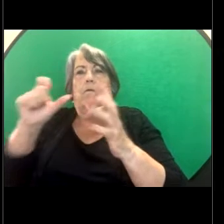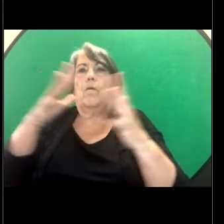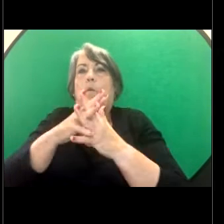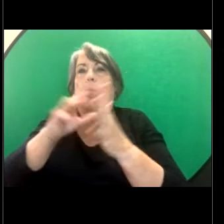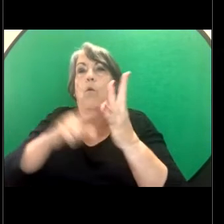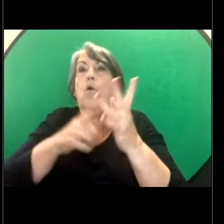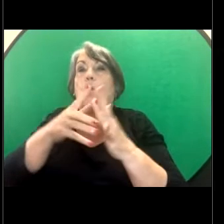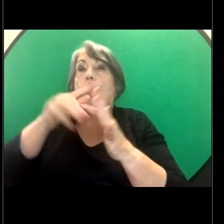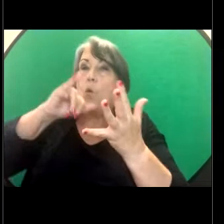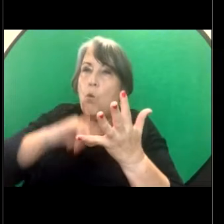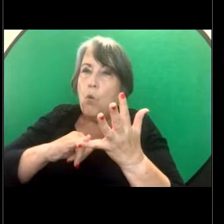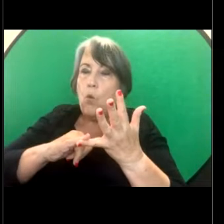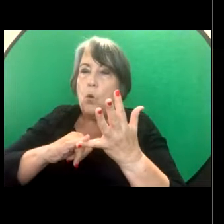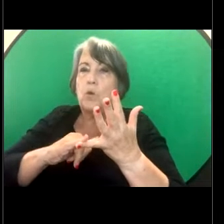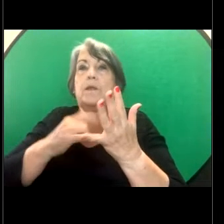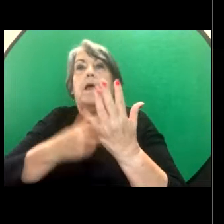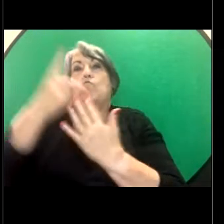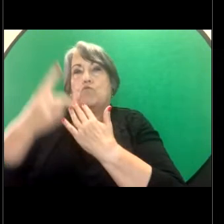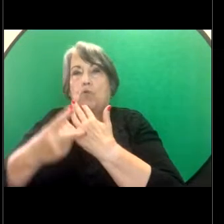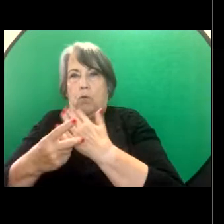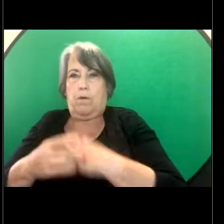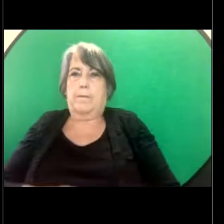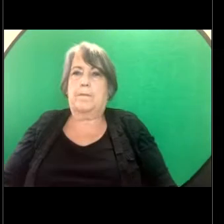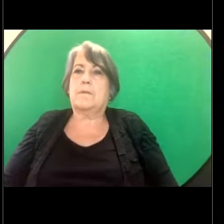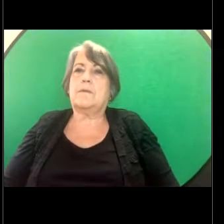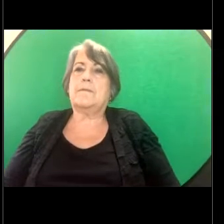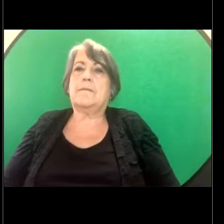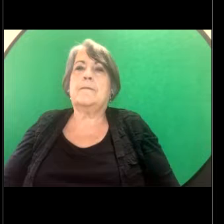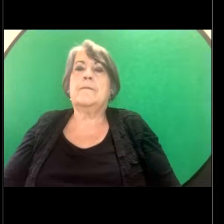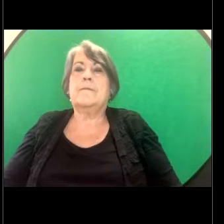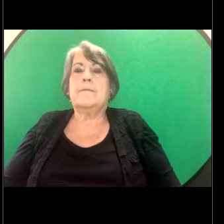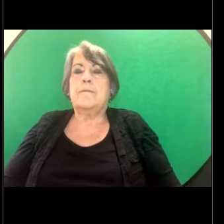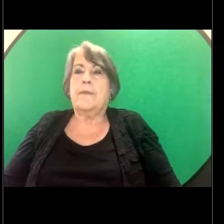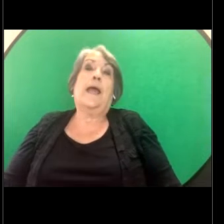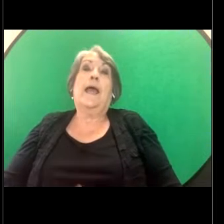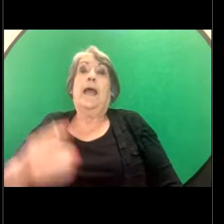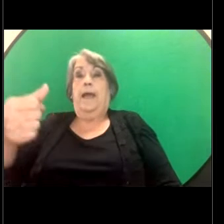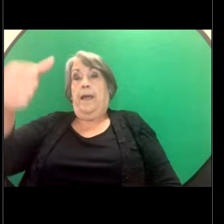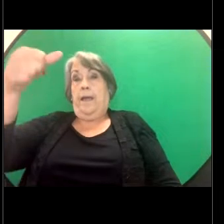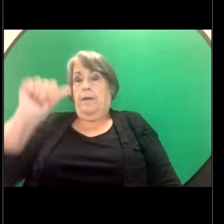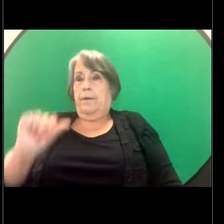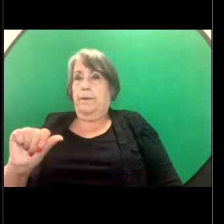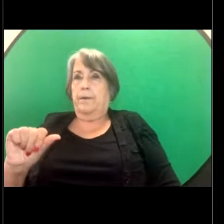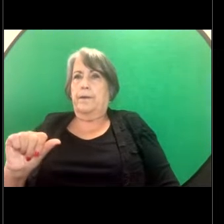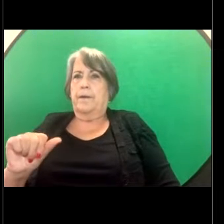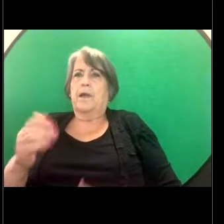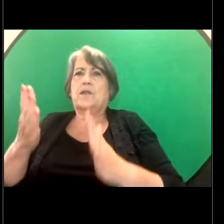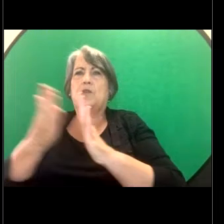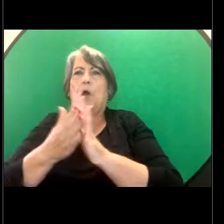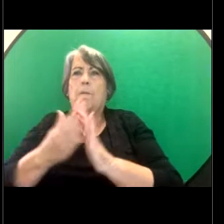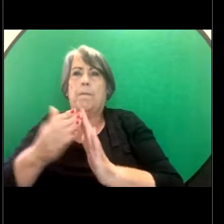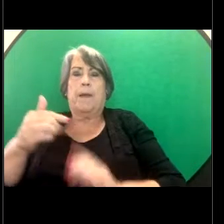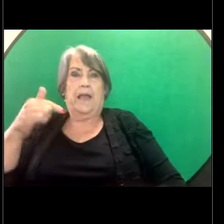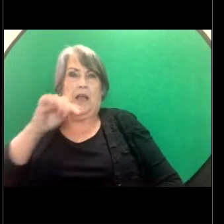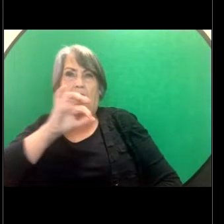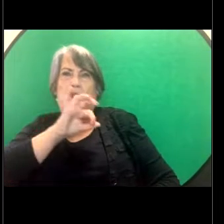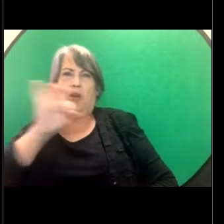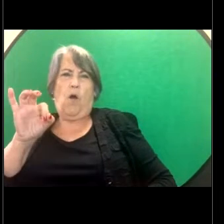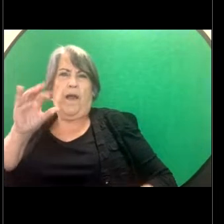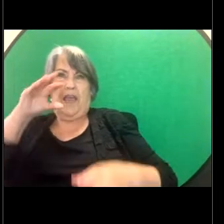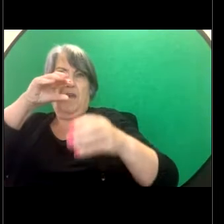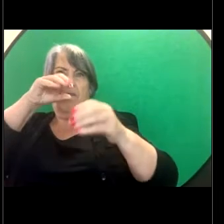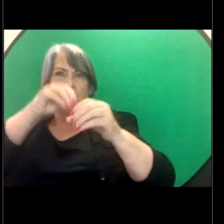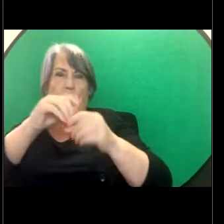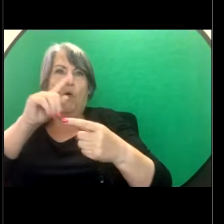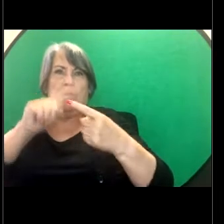Turning next to vicarious liability of an employer. So under both the national and